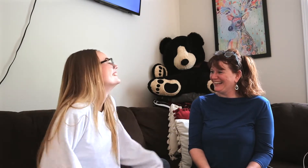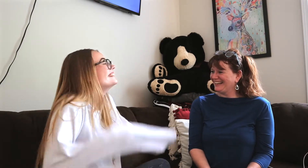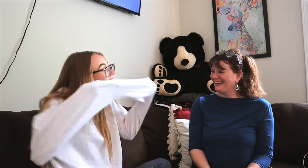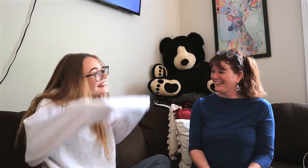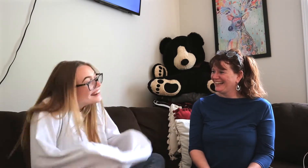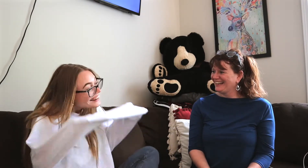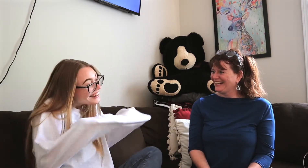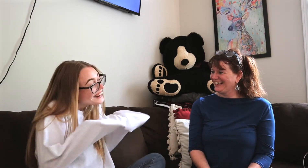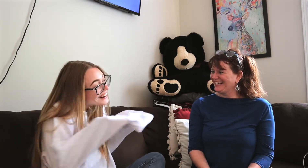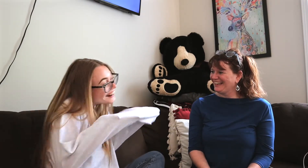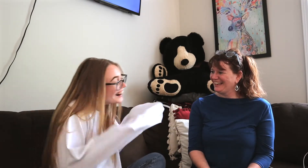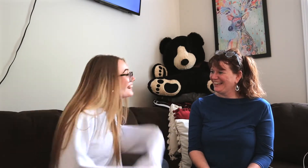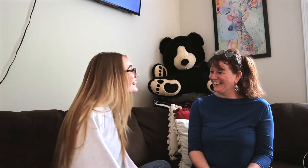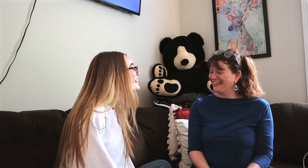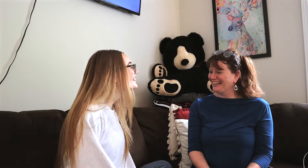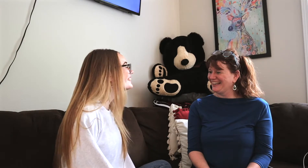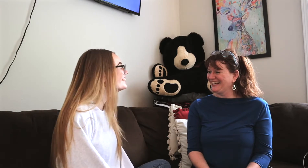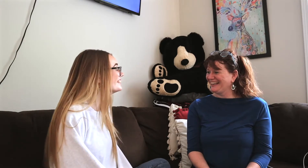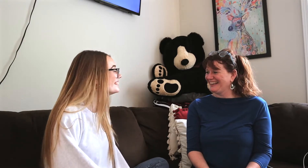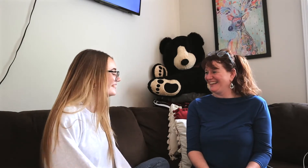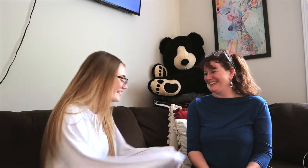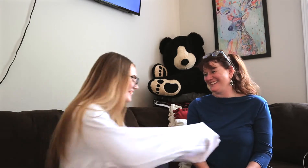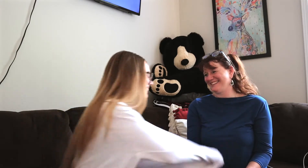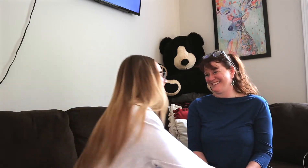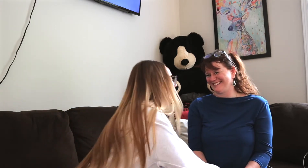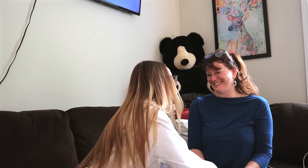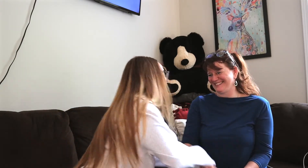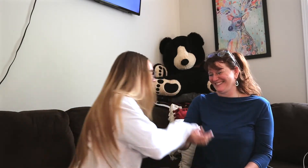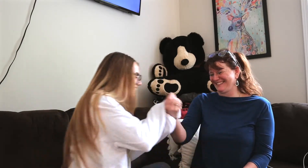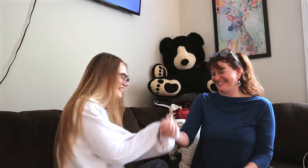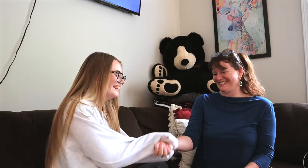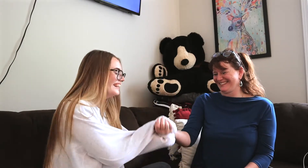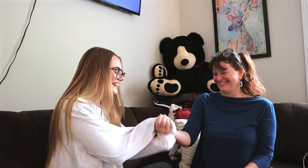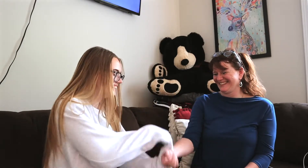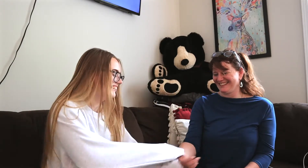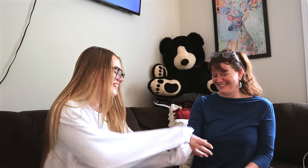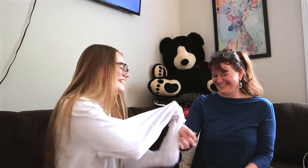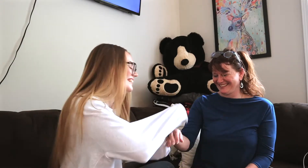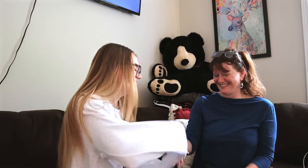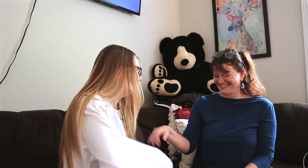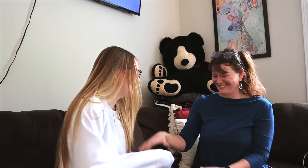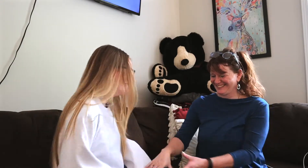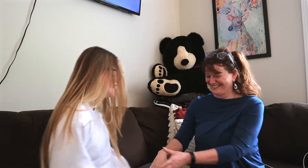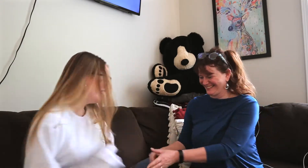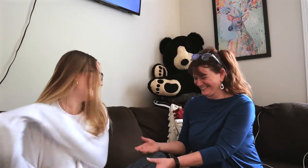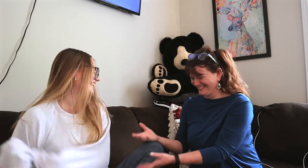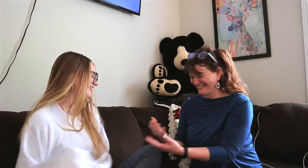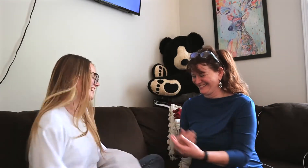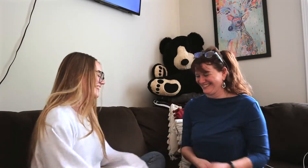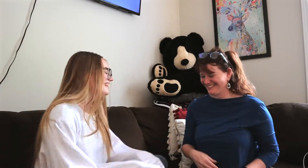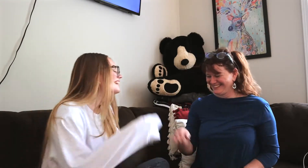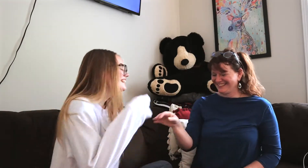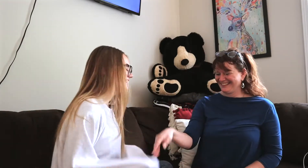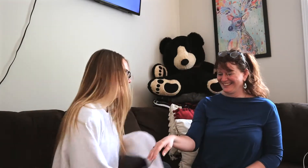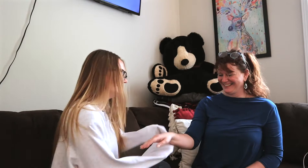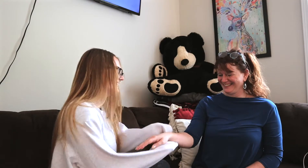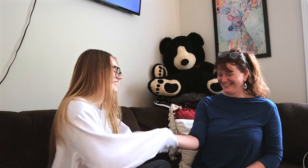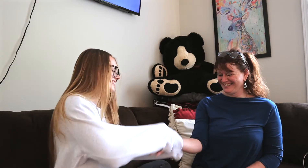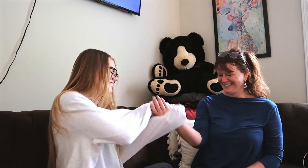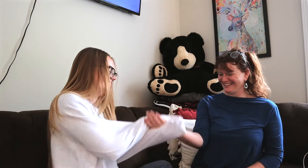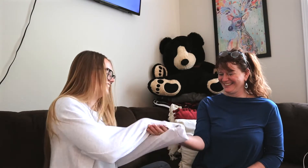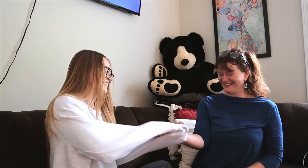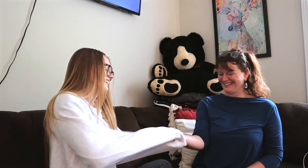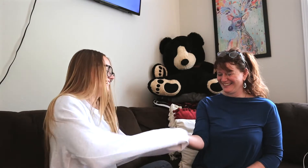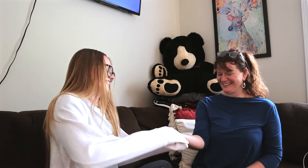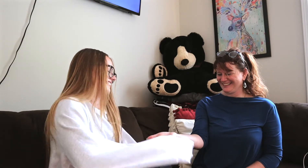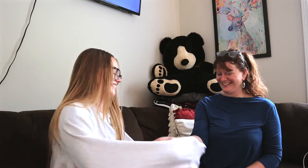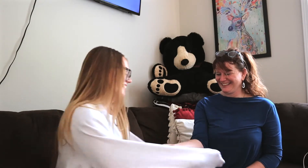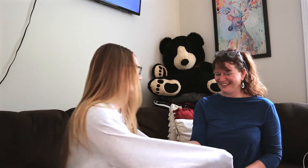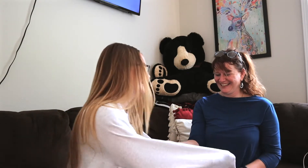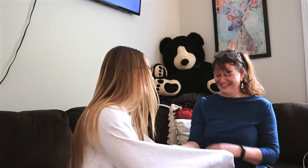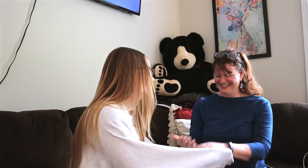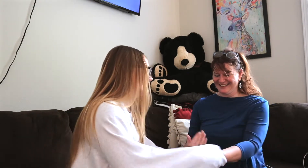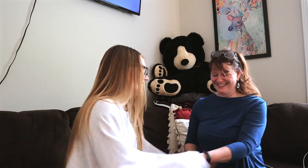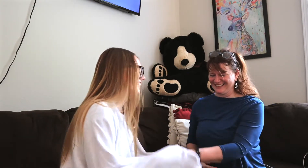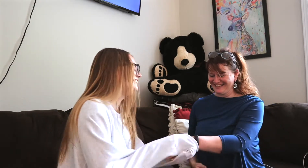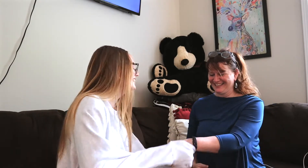*both laughing*